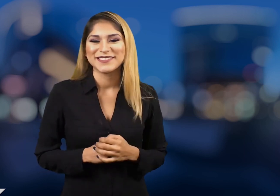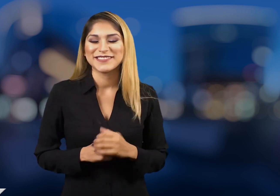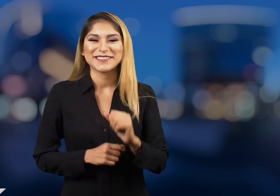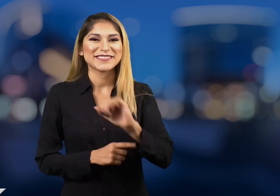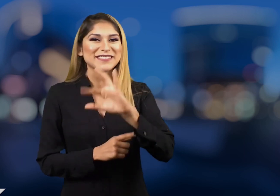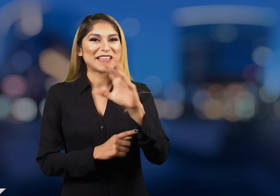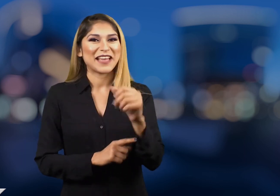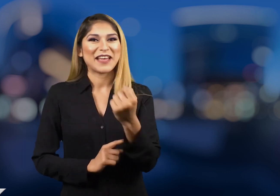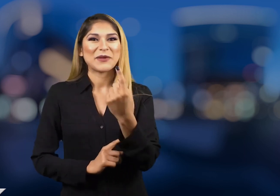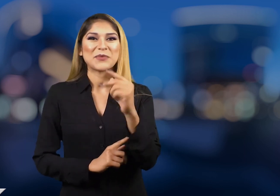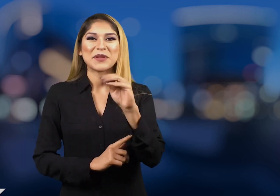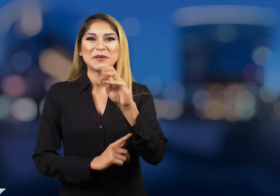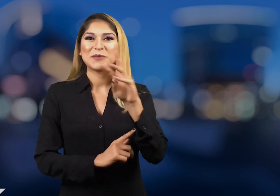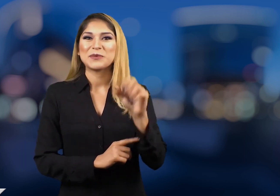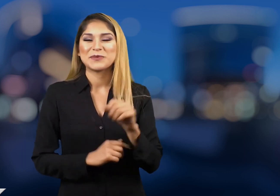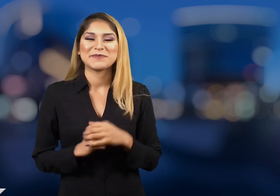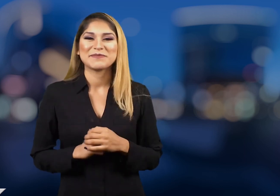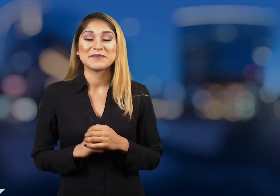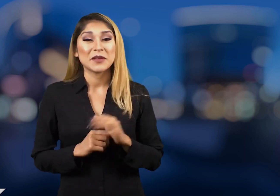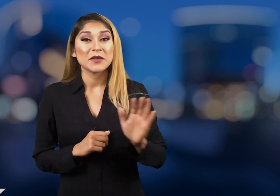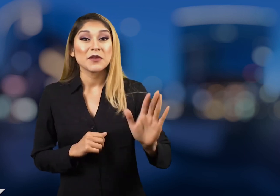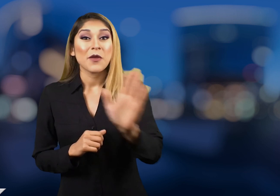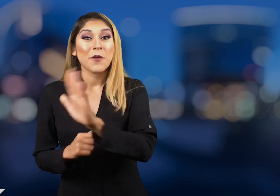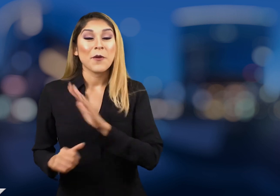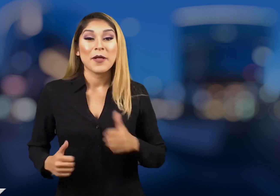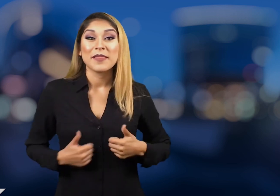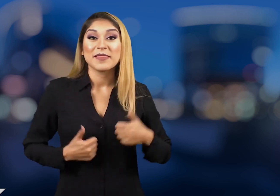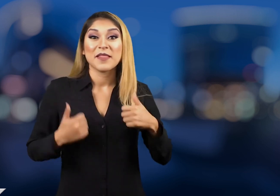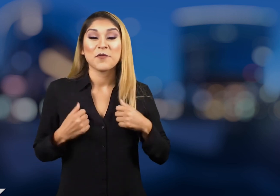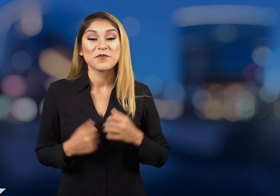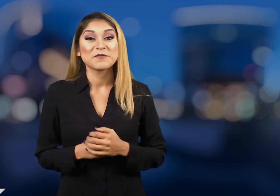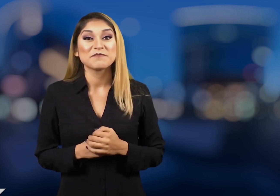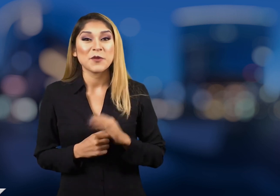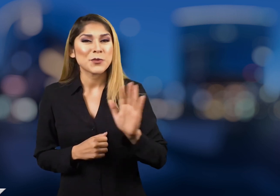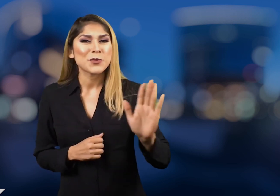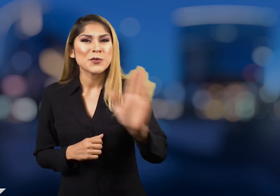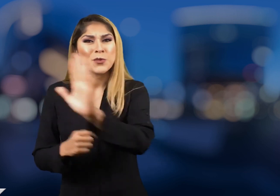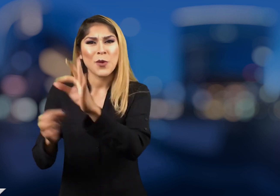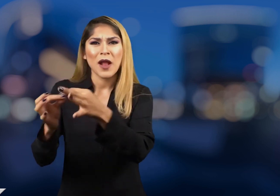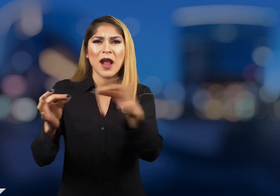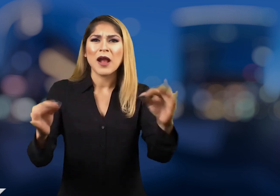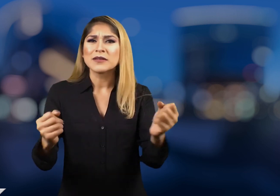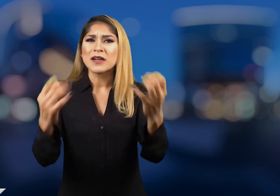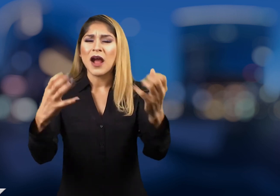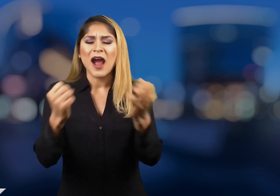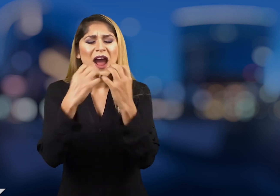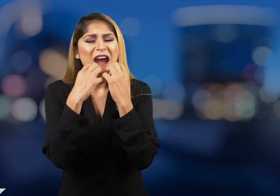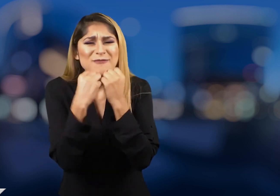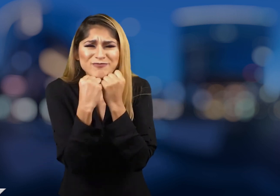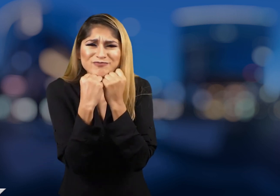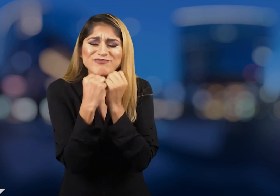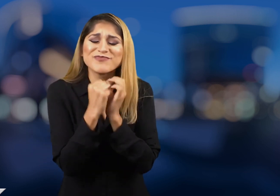Sign1News. Your life. Your language.